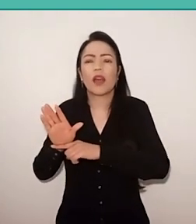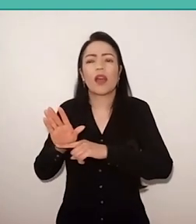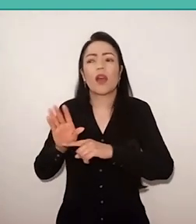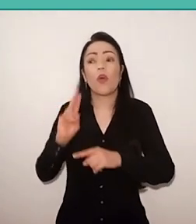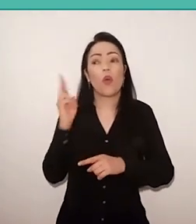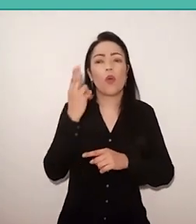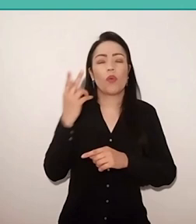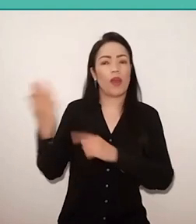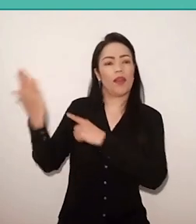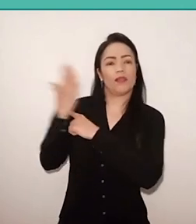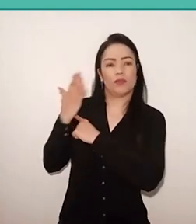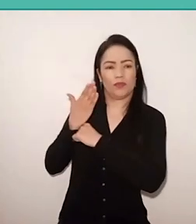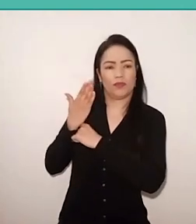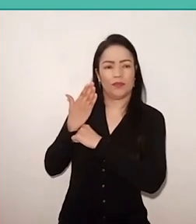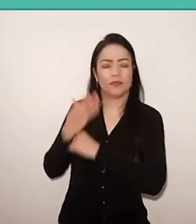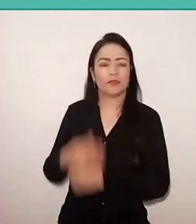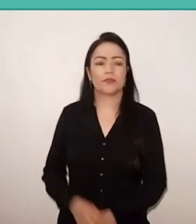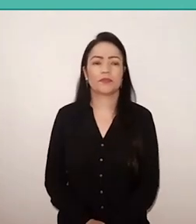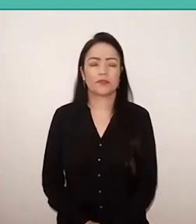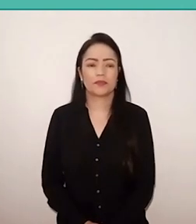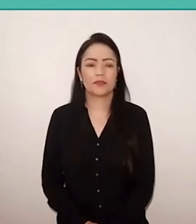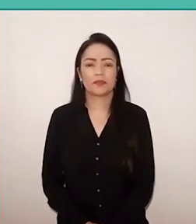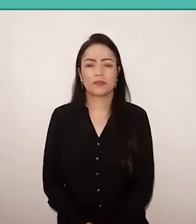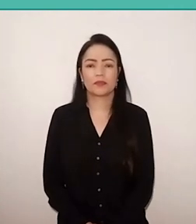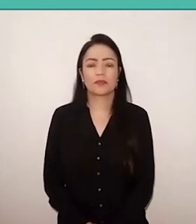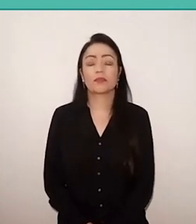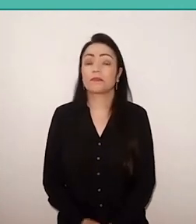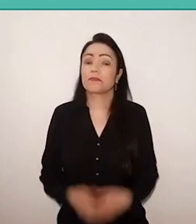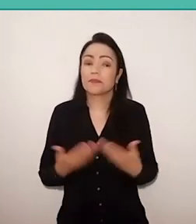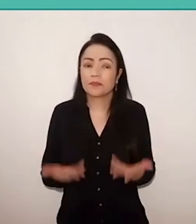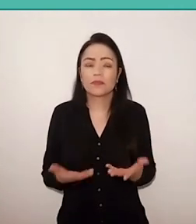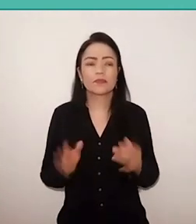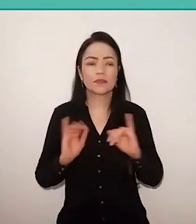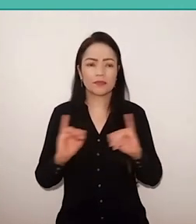And finally, I would say, in some ways,